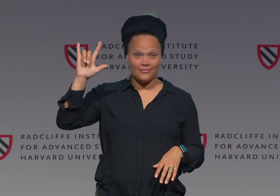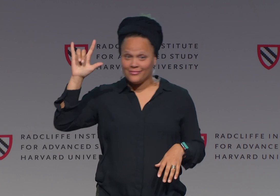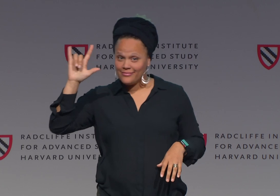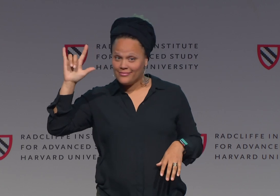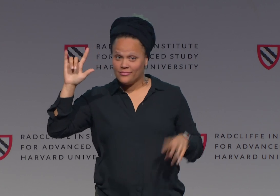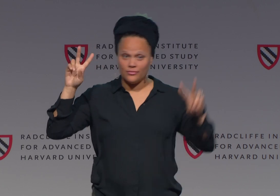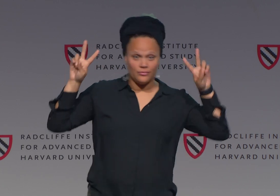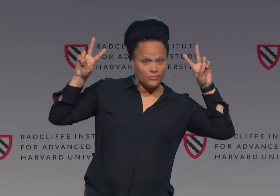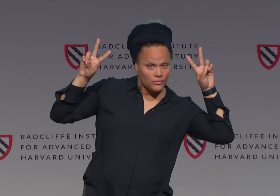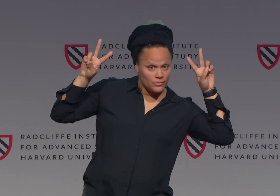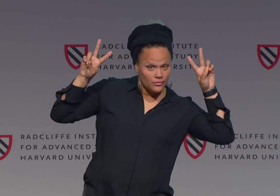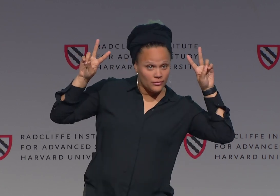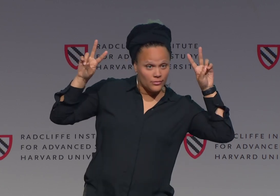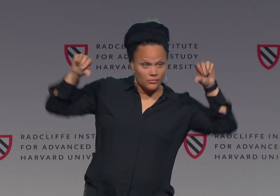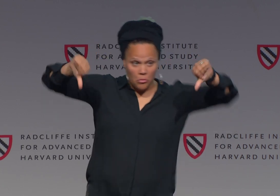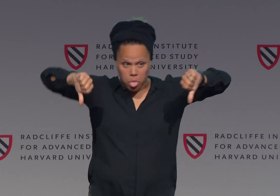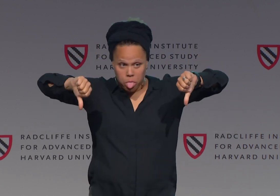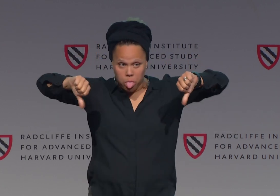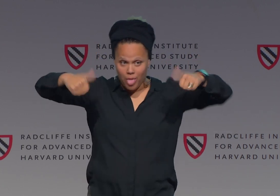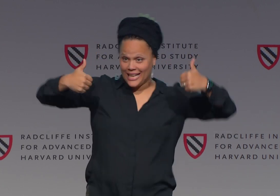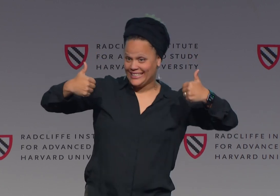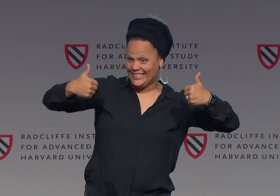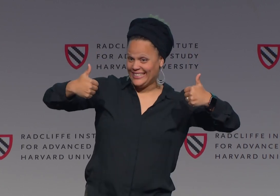you need a hand shape like this or this.